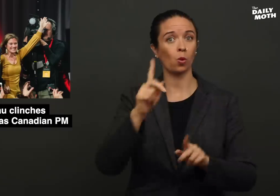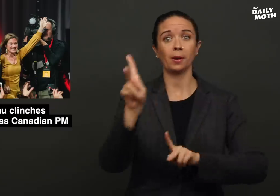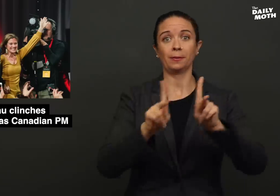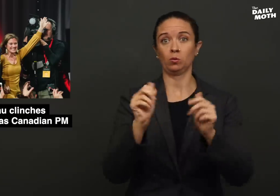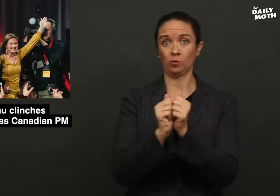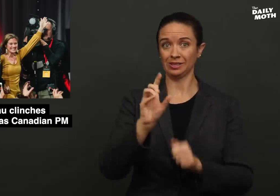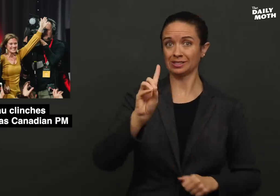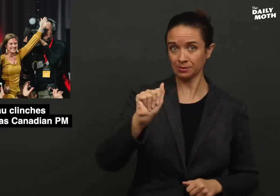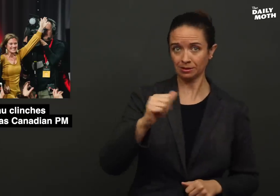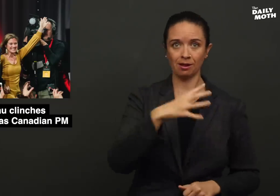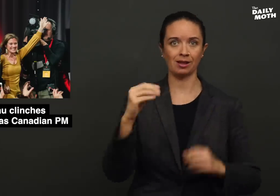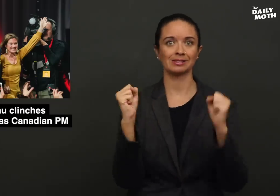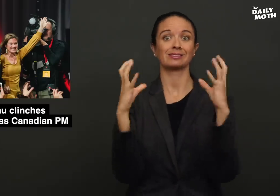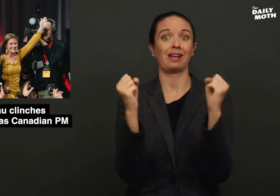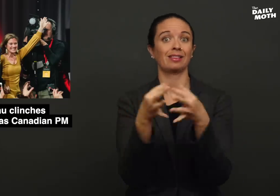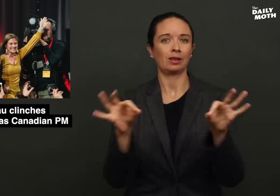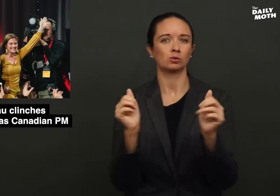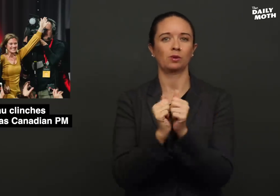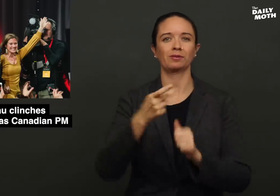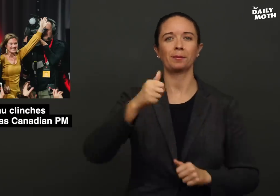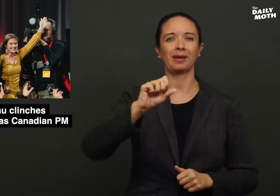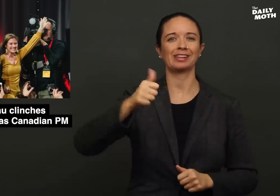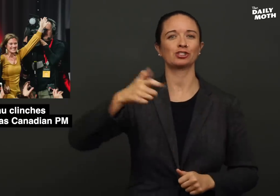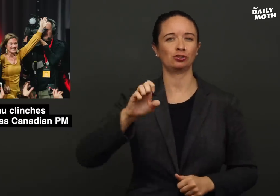people with disabilities and sign languages with the passage